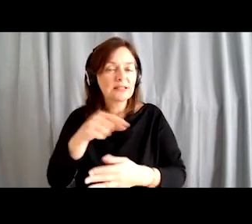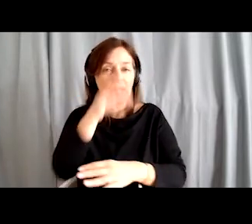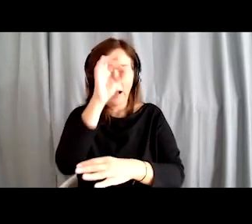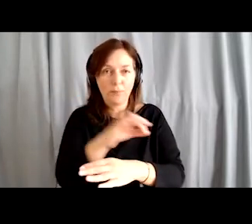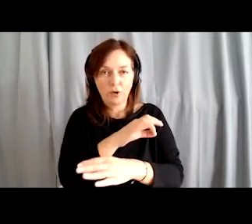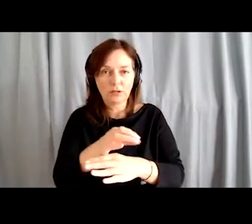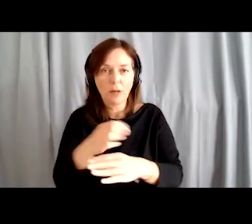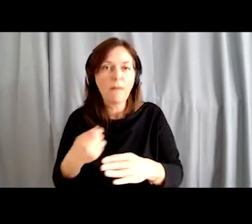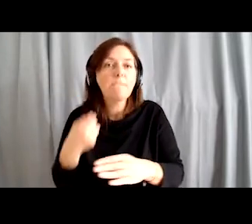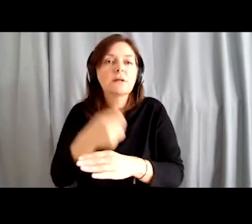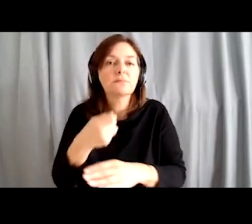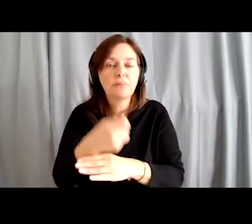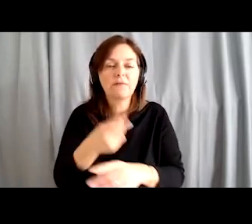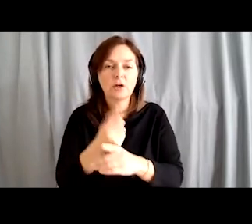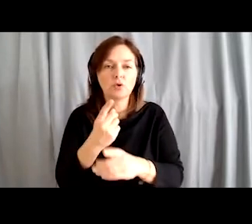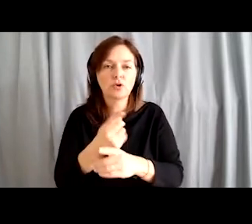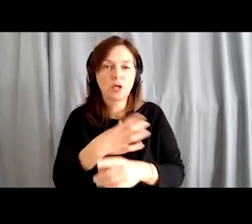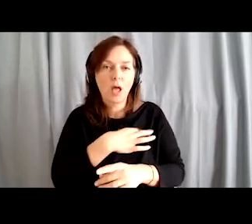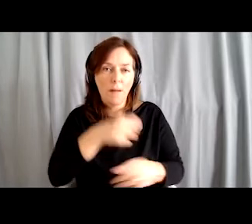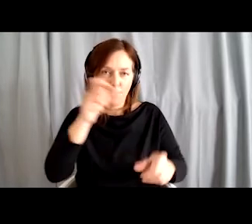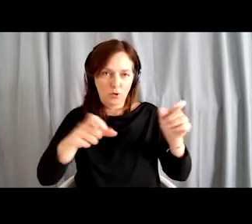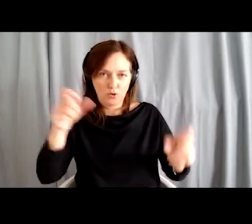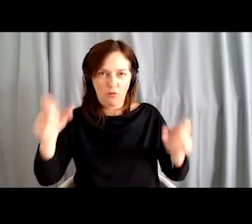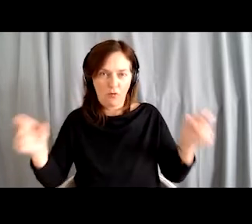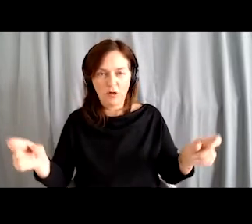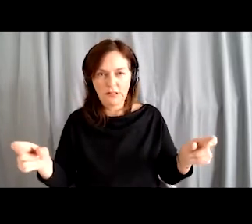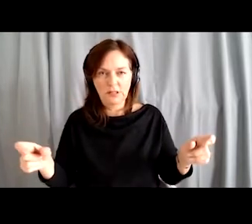by volunteers, namely 135 different volunteers,